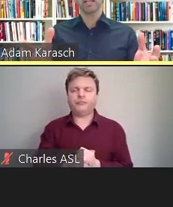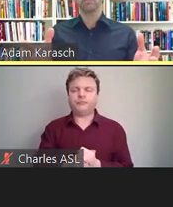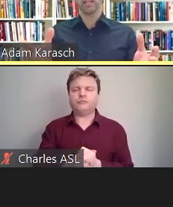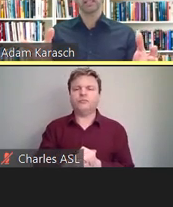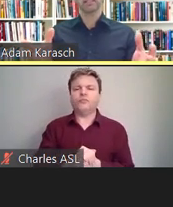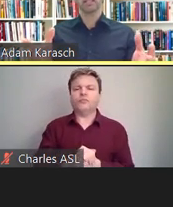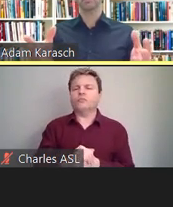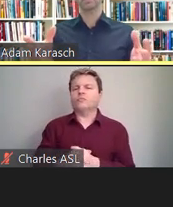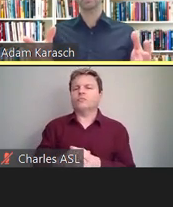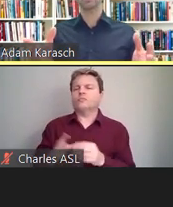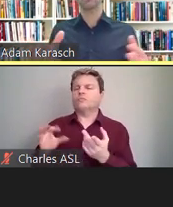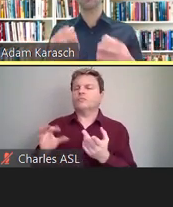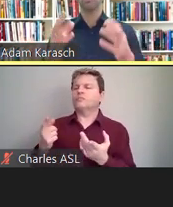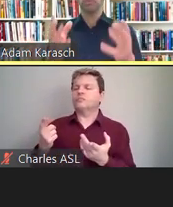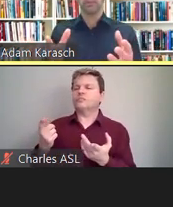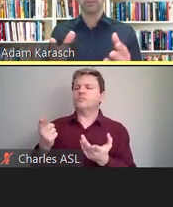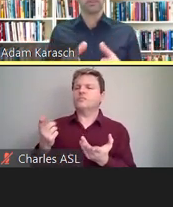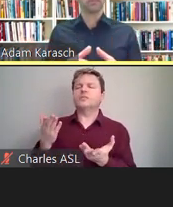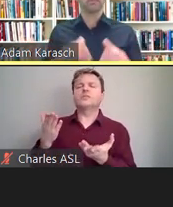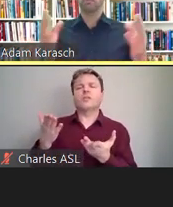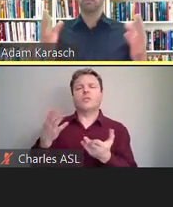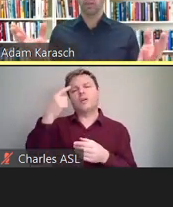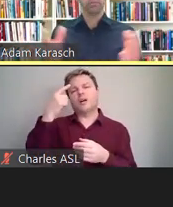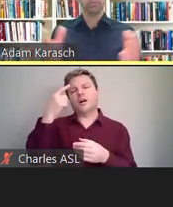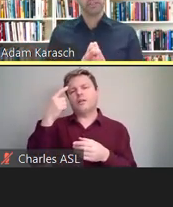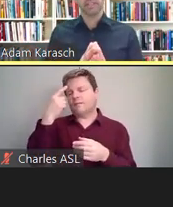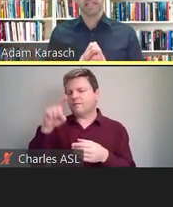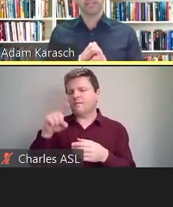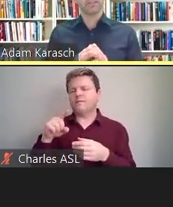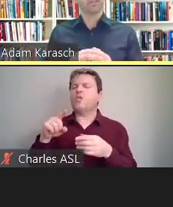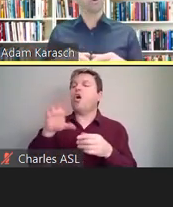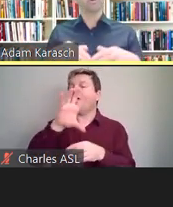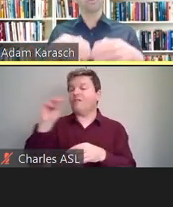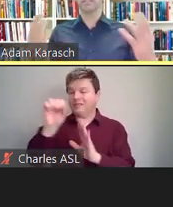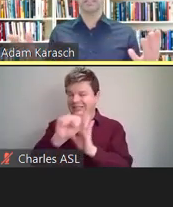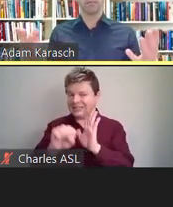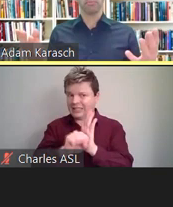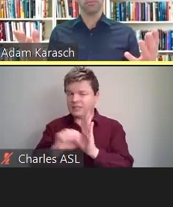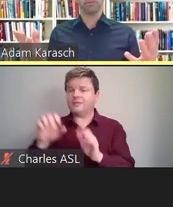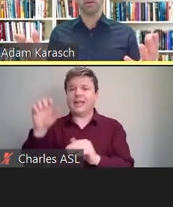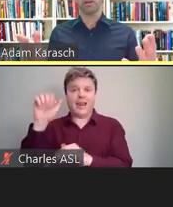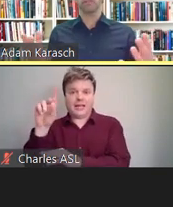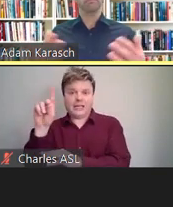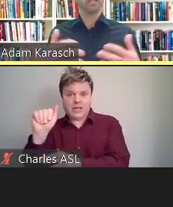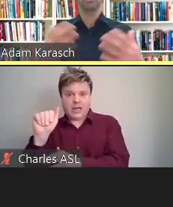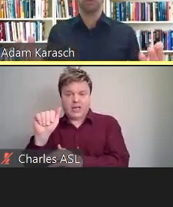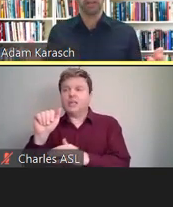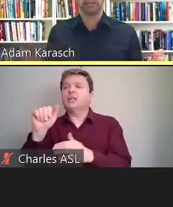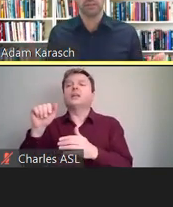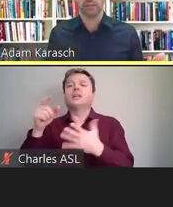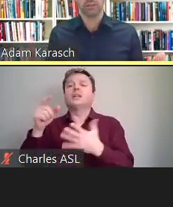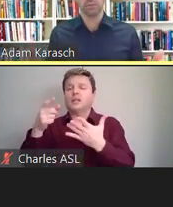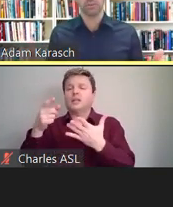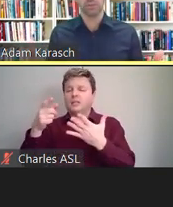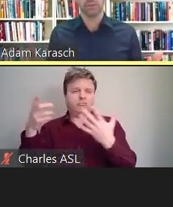compliance accommodations for businesses in all 50 states, all these examples are equally relevant solutions